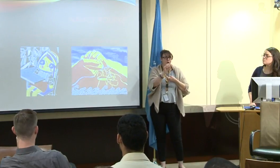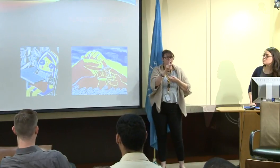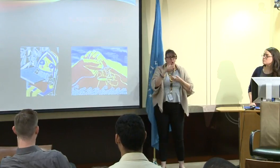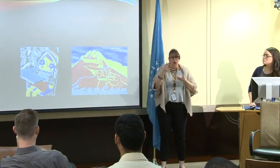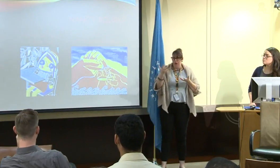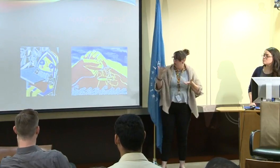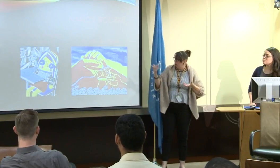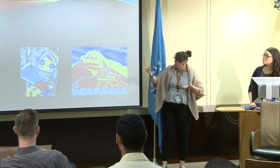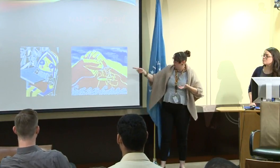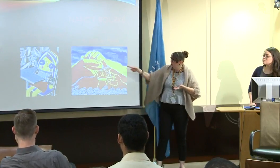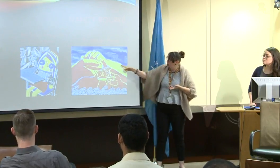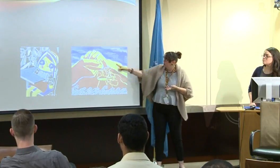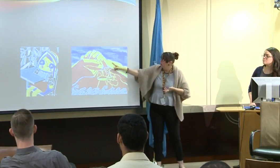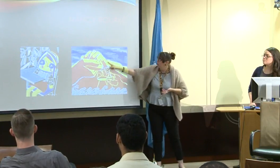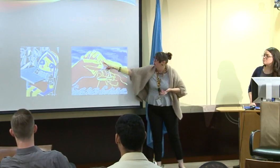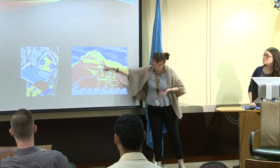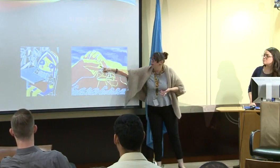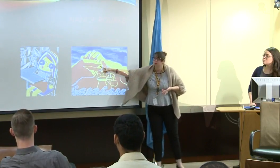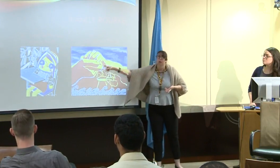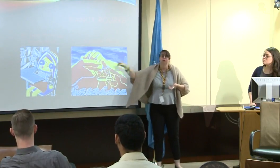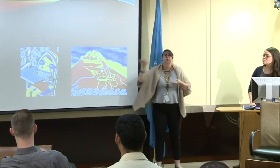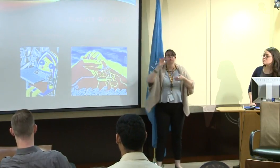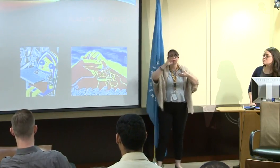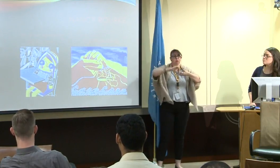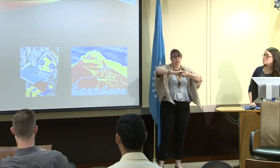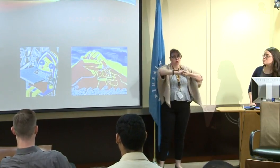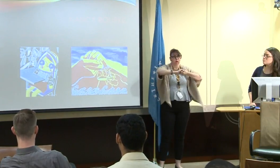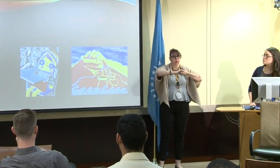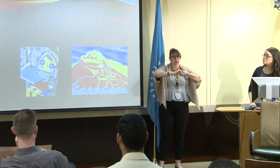Now this piece is called Coalition Peak.